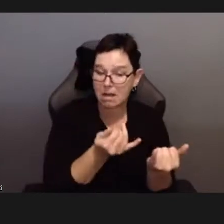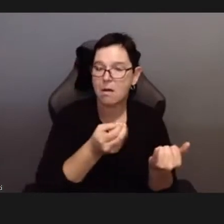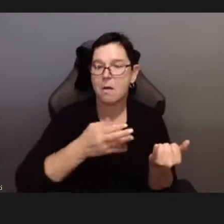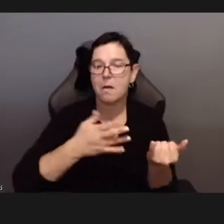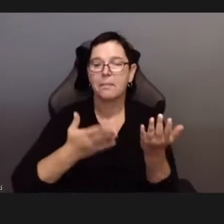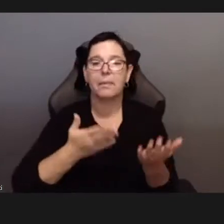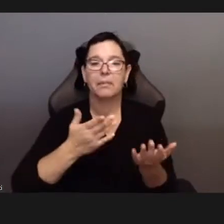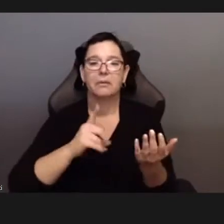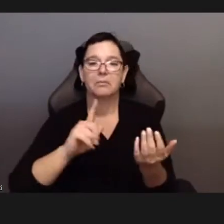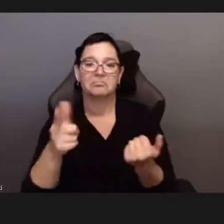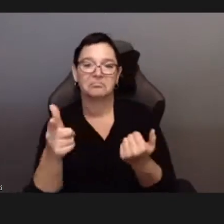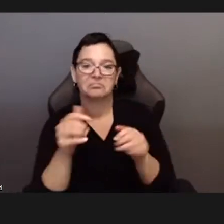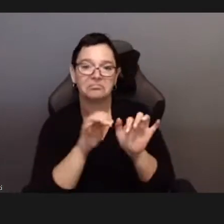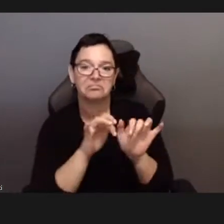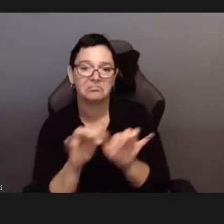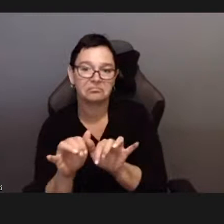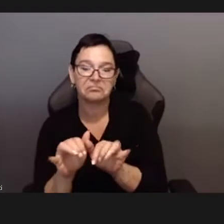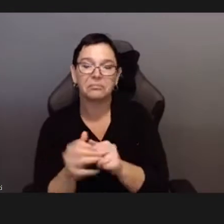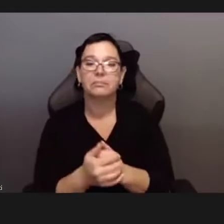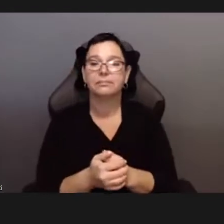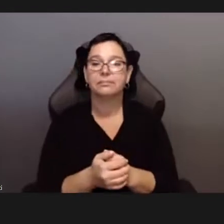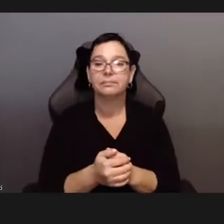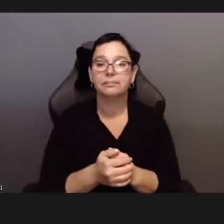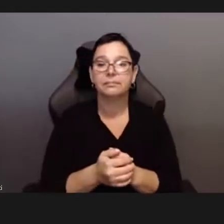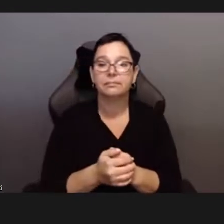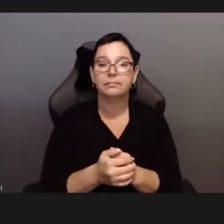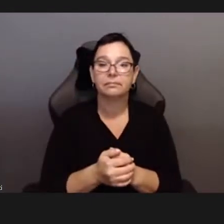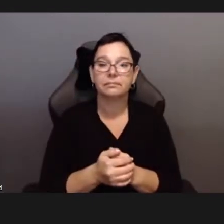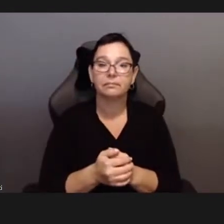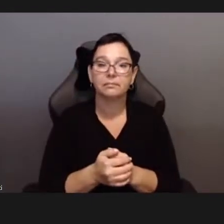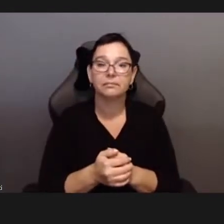You can send it anonymously by checking that box below the typing area.